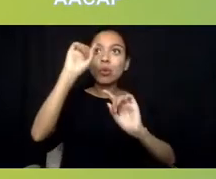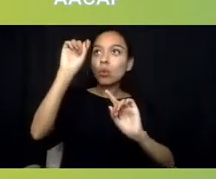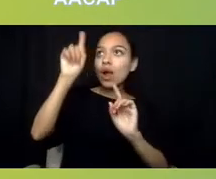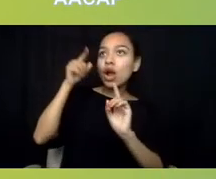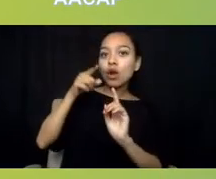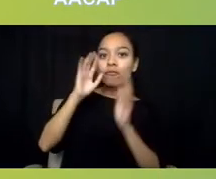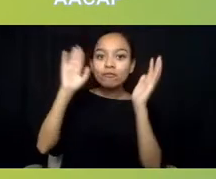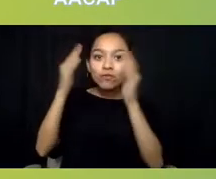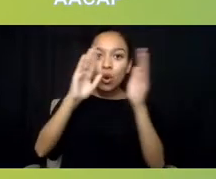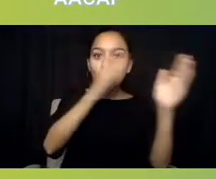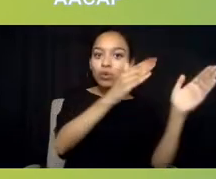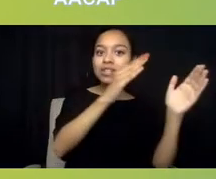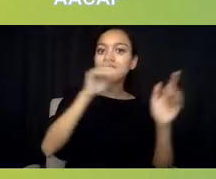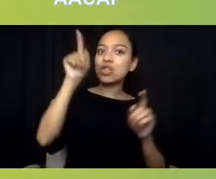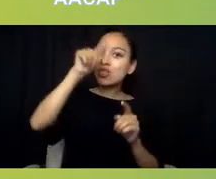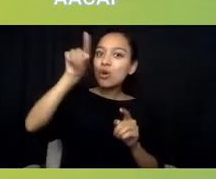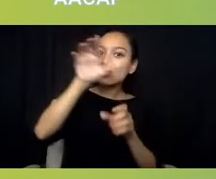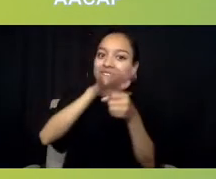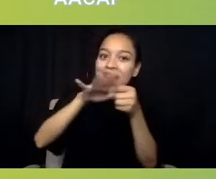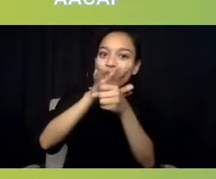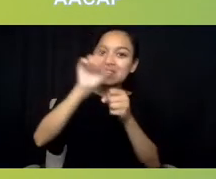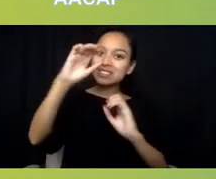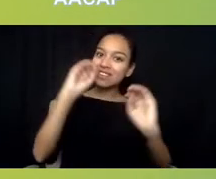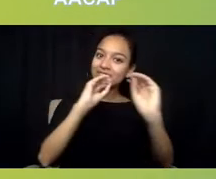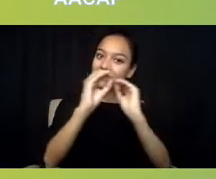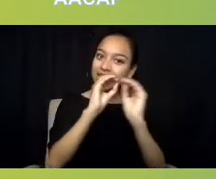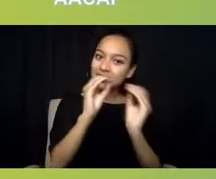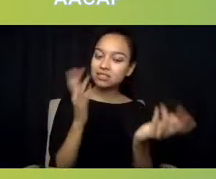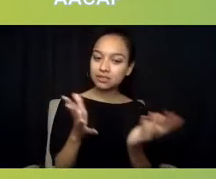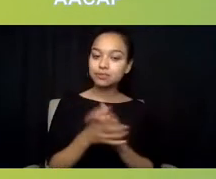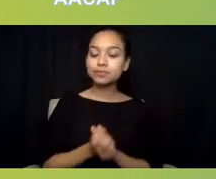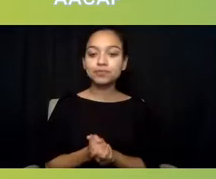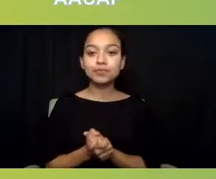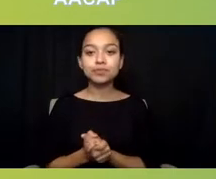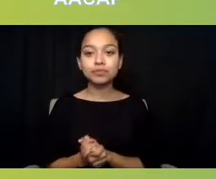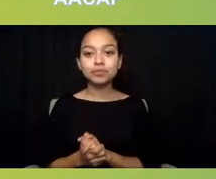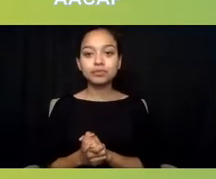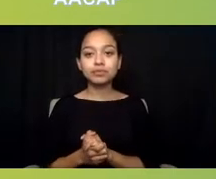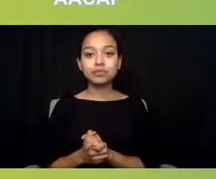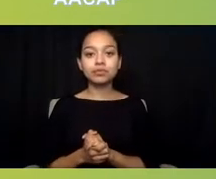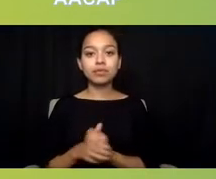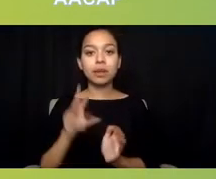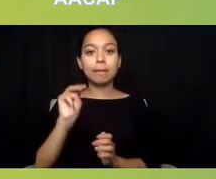that need to be fixed. I think that's a powerful place to be there.